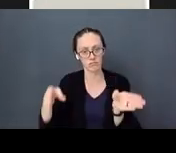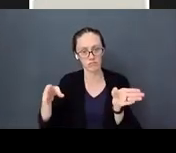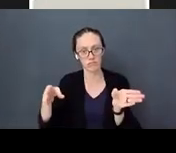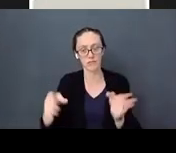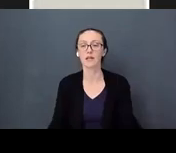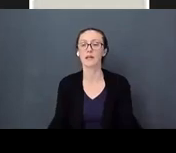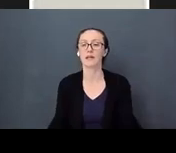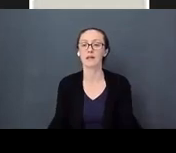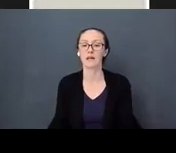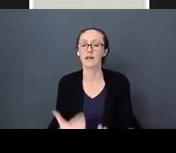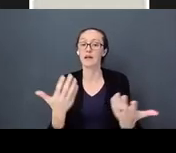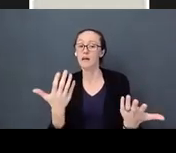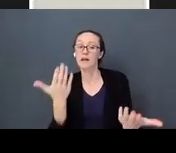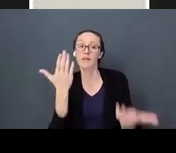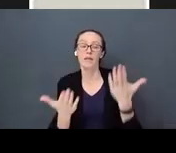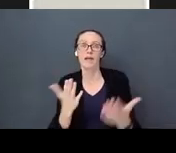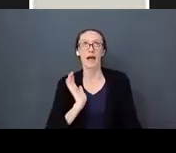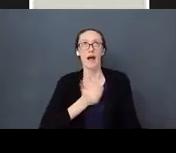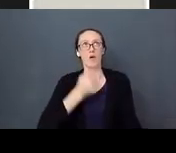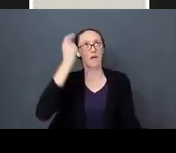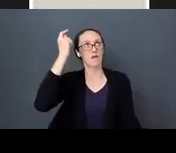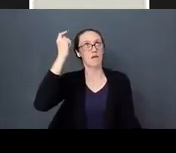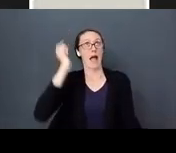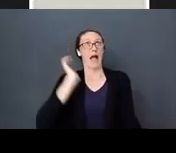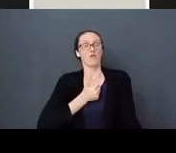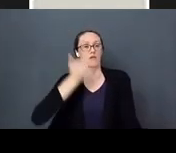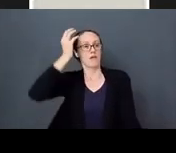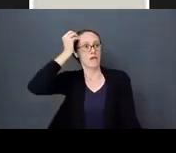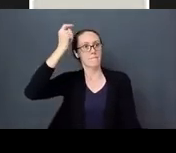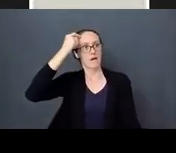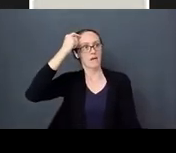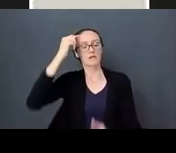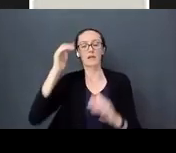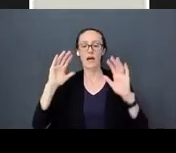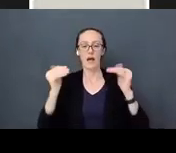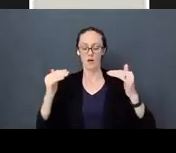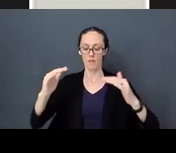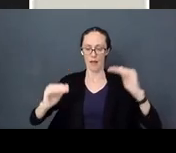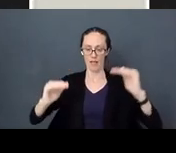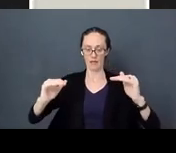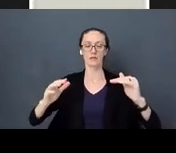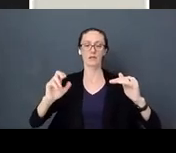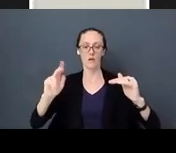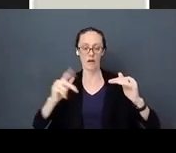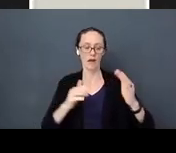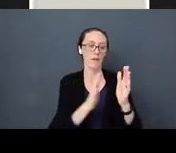Maybe shifting in our minds how can be balance the life of screens and books and things we must do